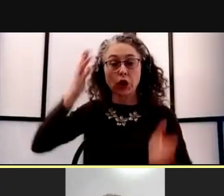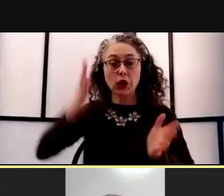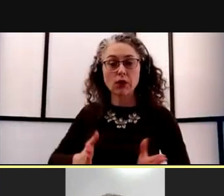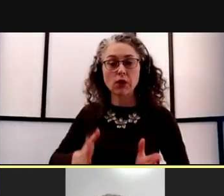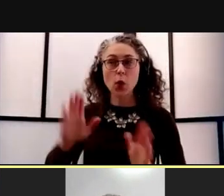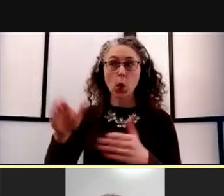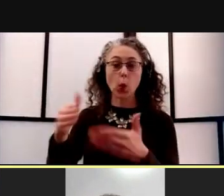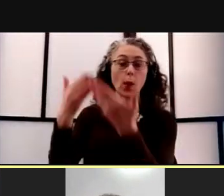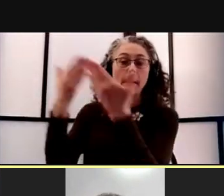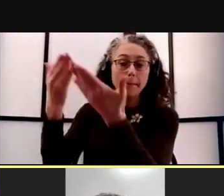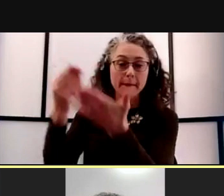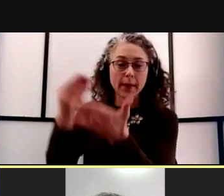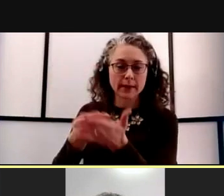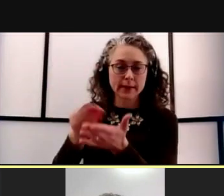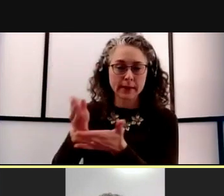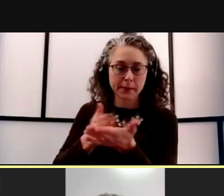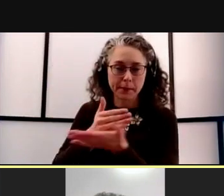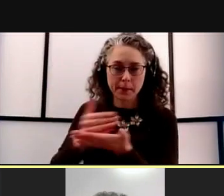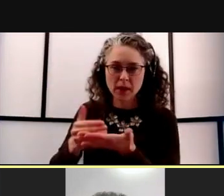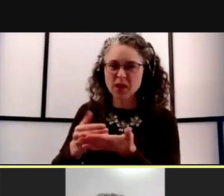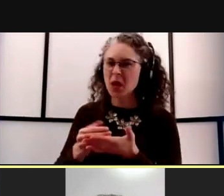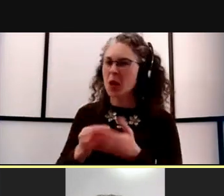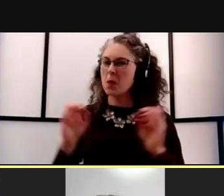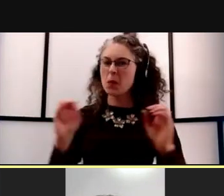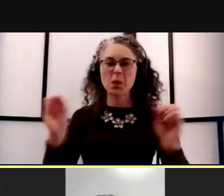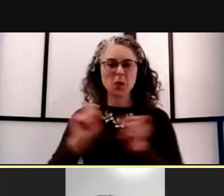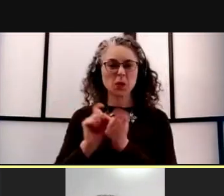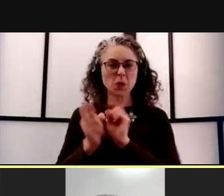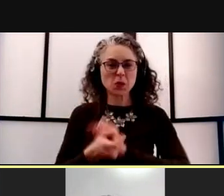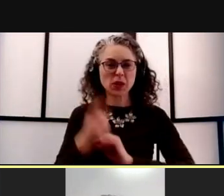which included no change in ongoing appropriations